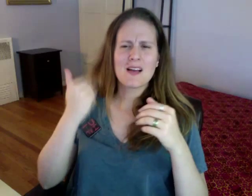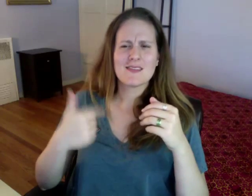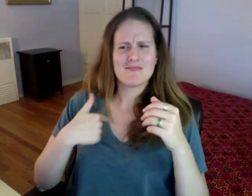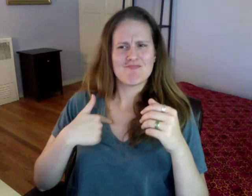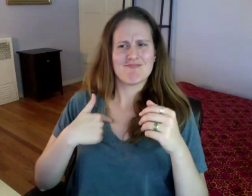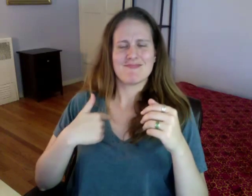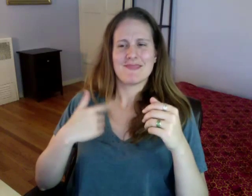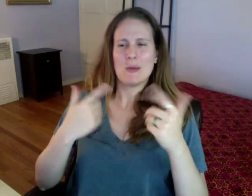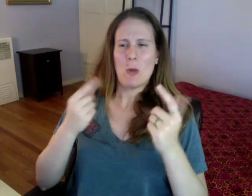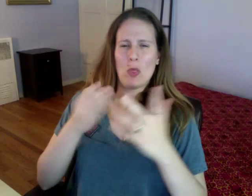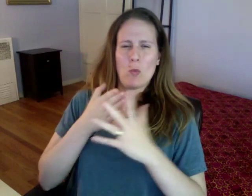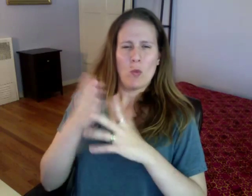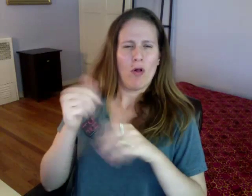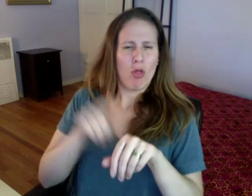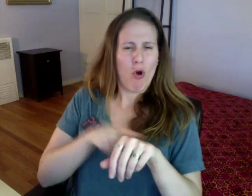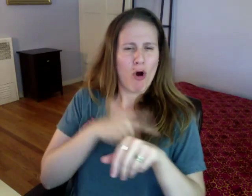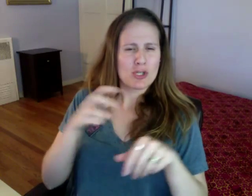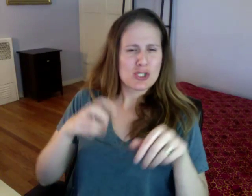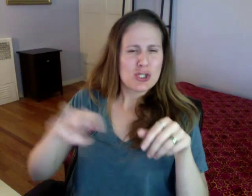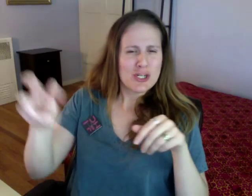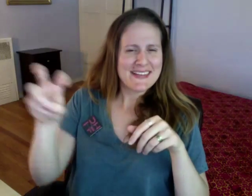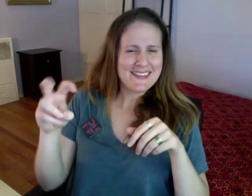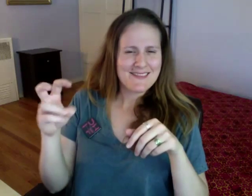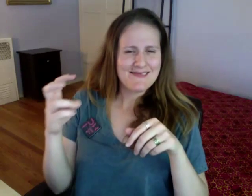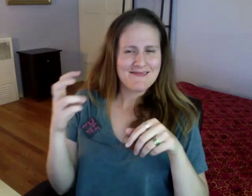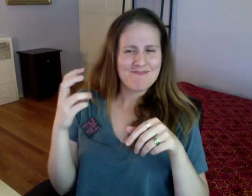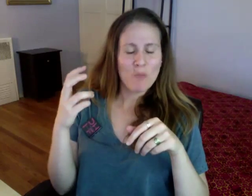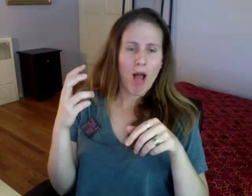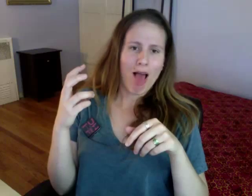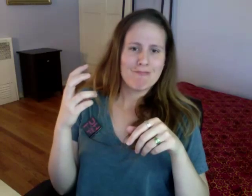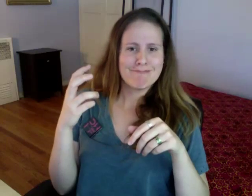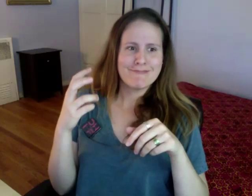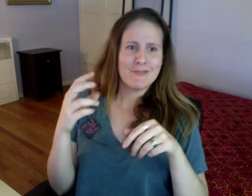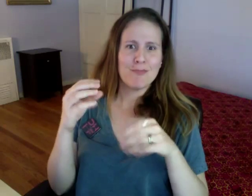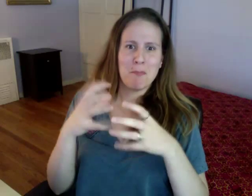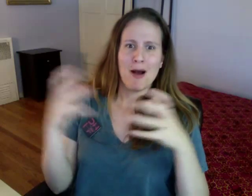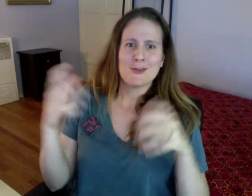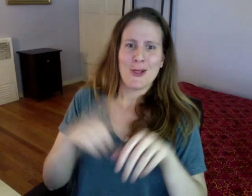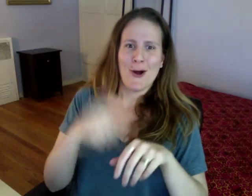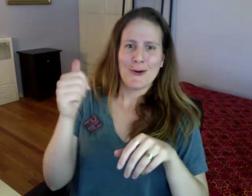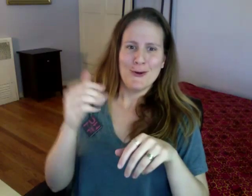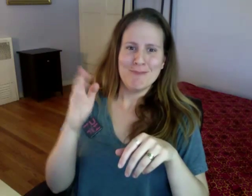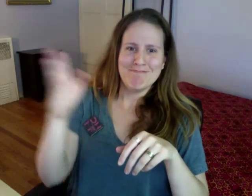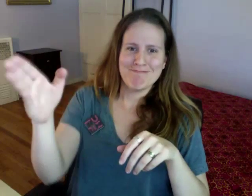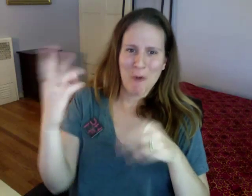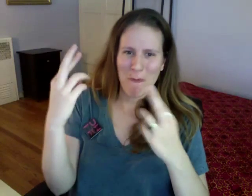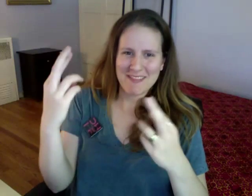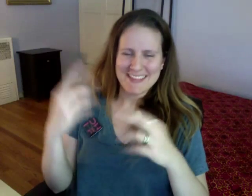Because I had undergone a long journey- (hopefully a longer one after this)